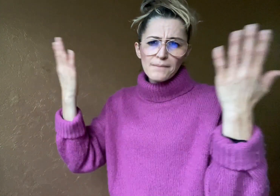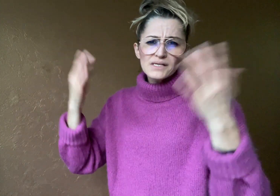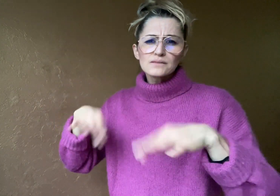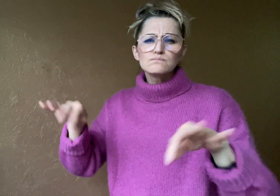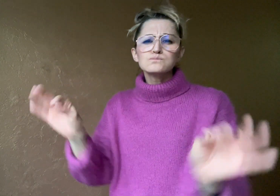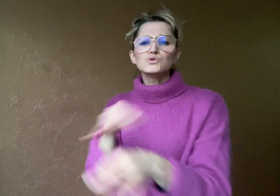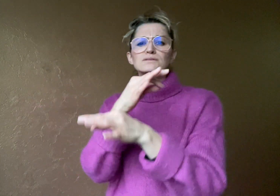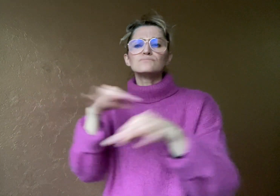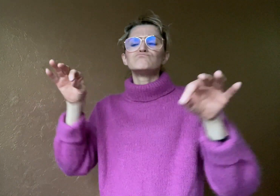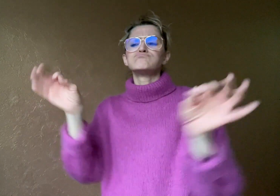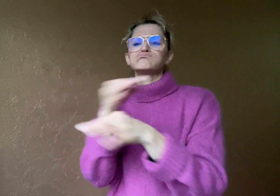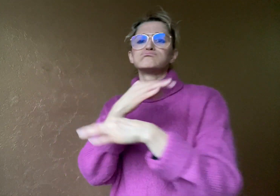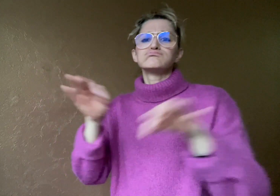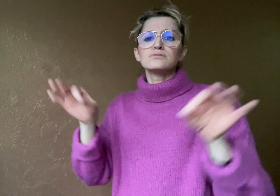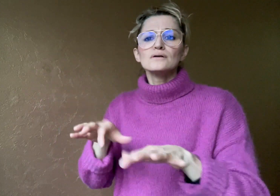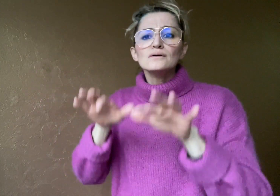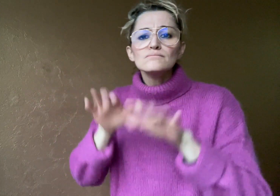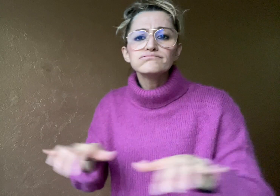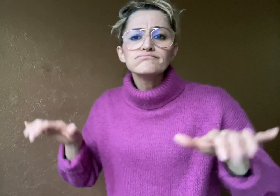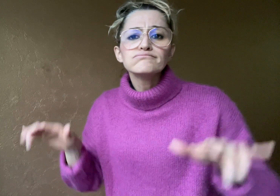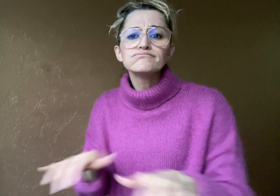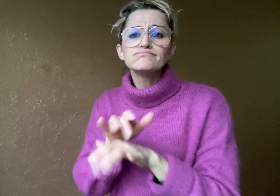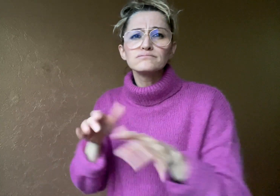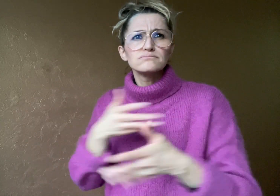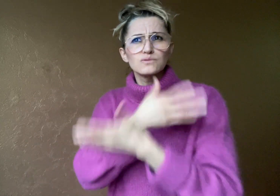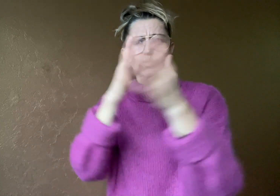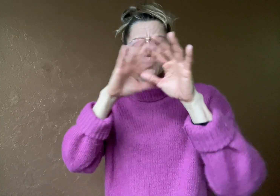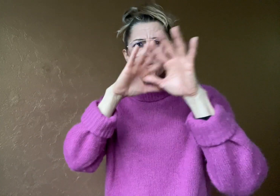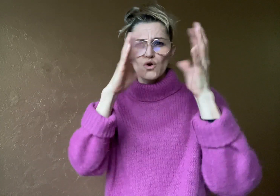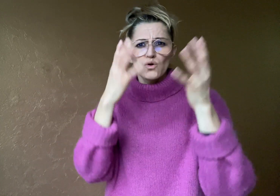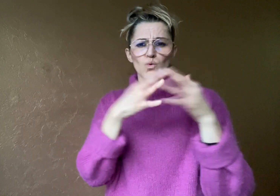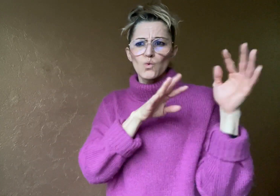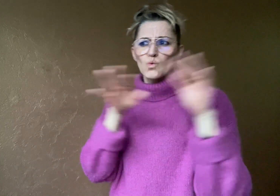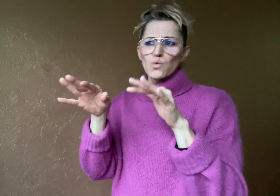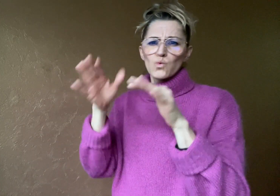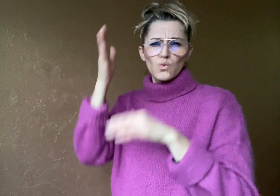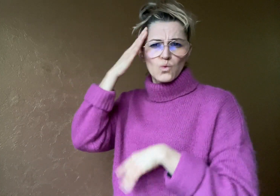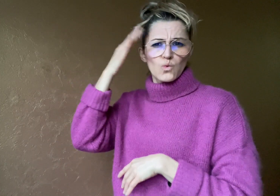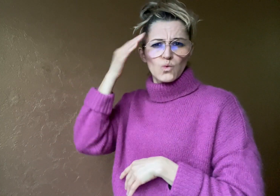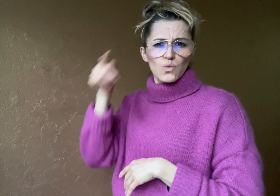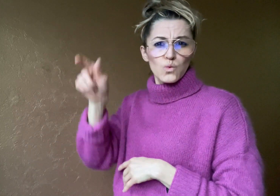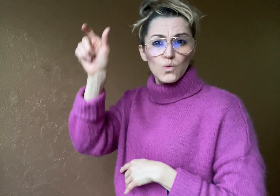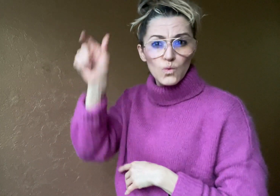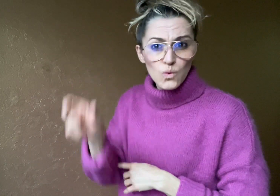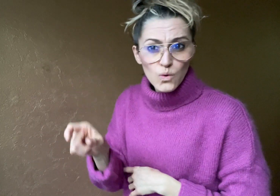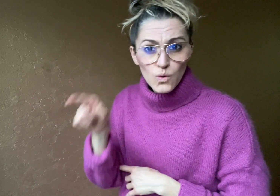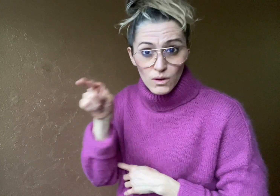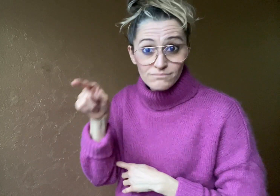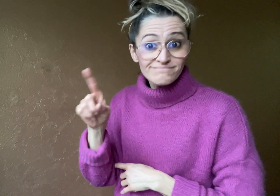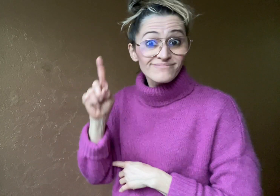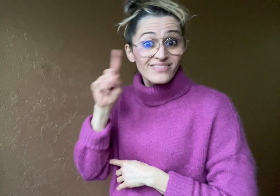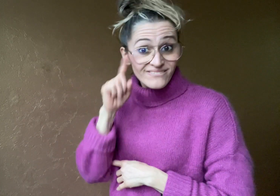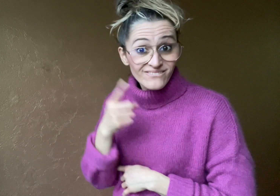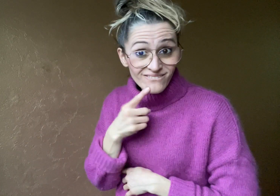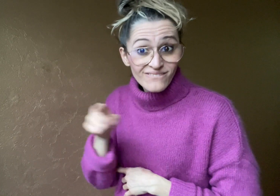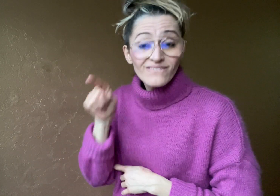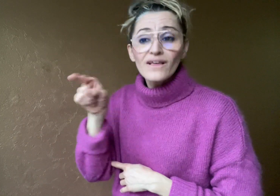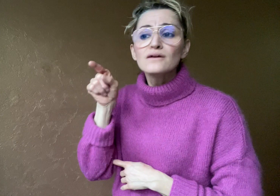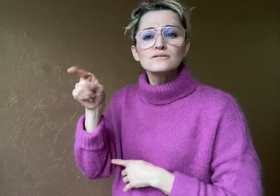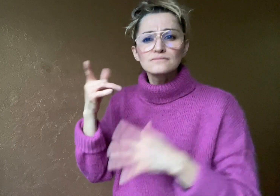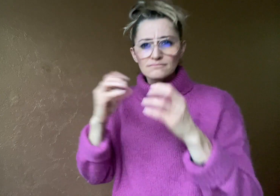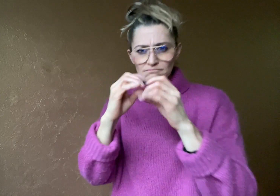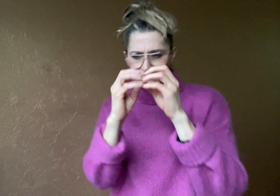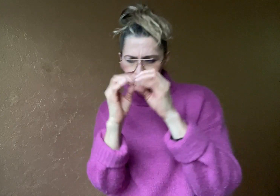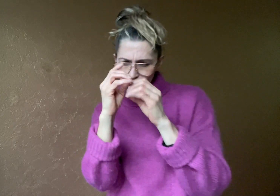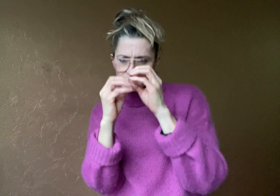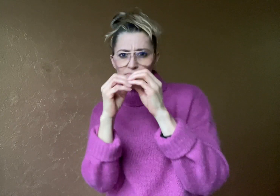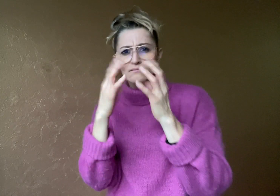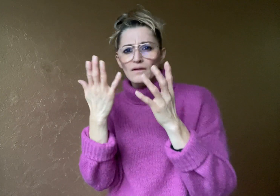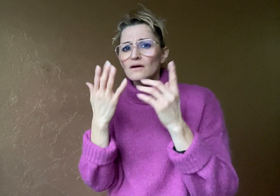pianists in the world, who was Deaf, combined vocals and